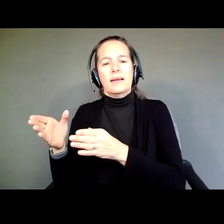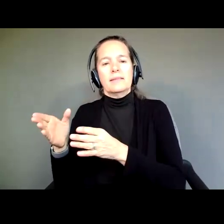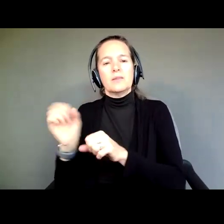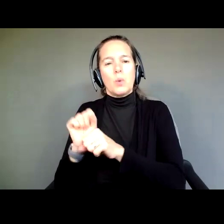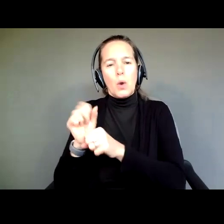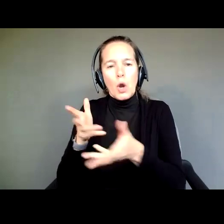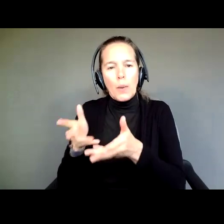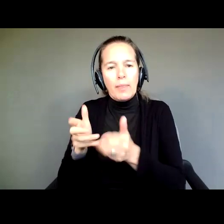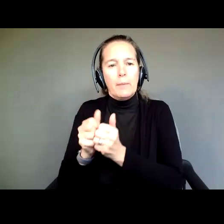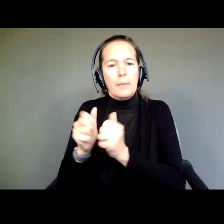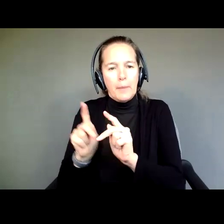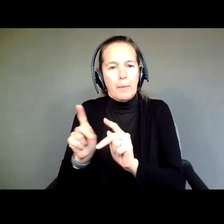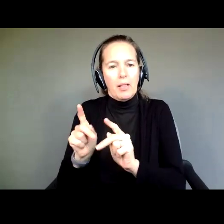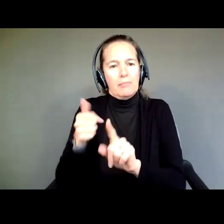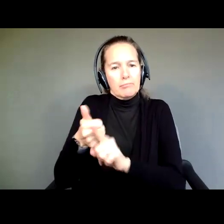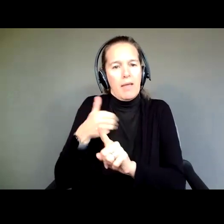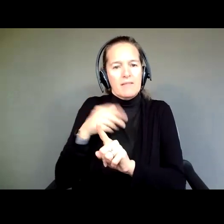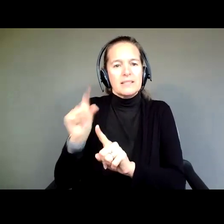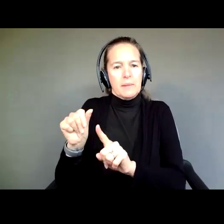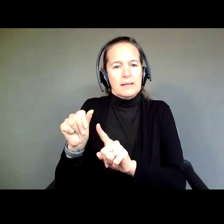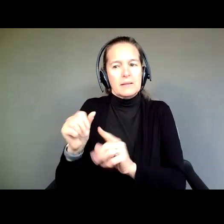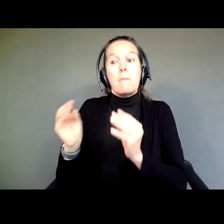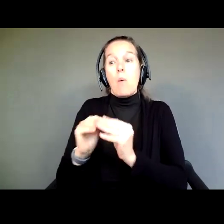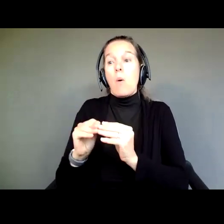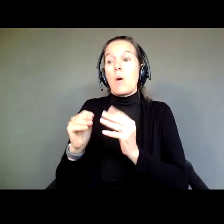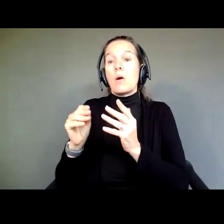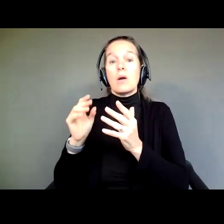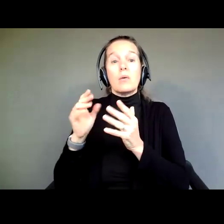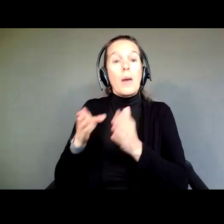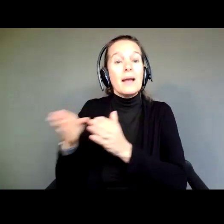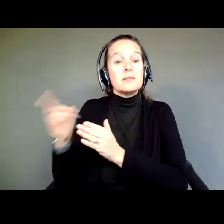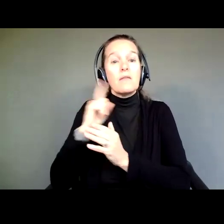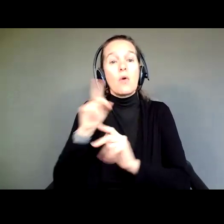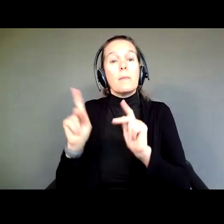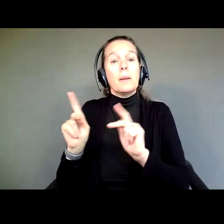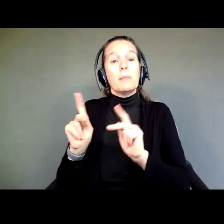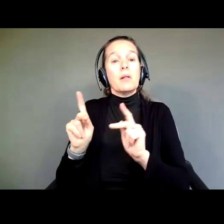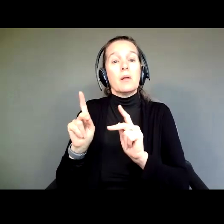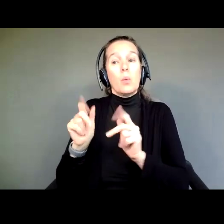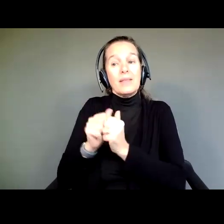for people with disabilities to work, and that's called Supported Decision Making.